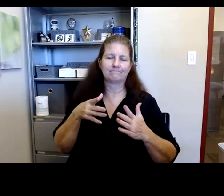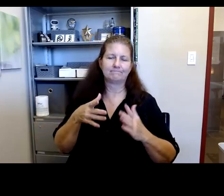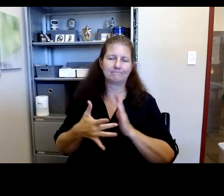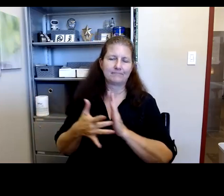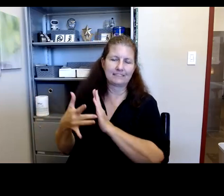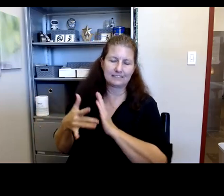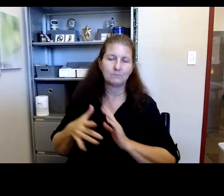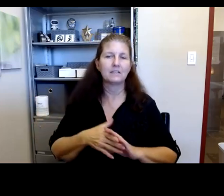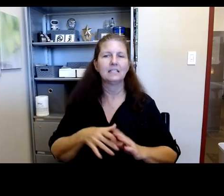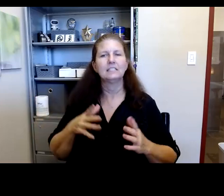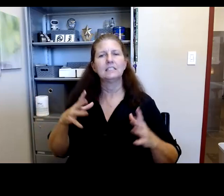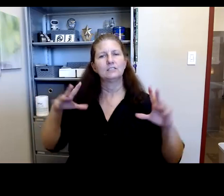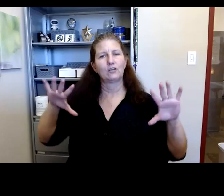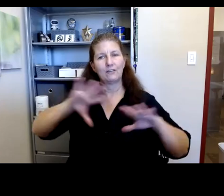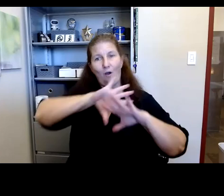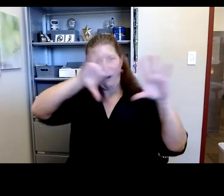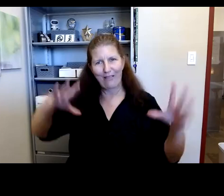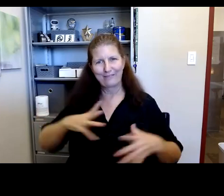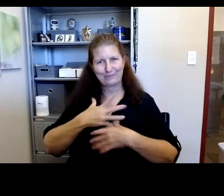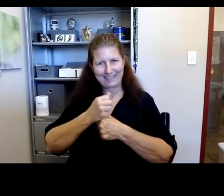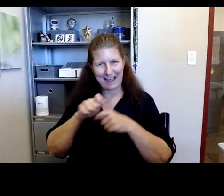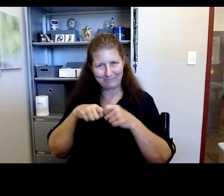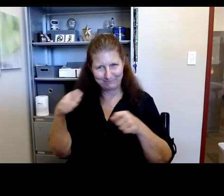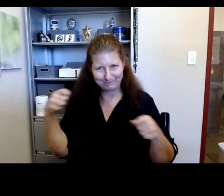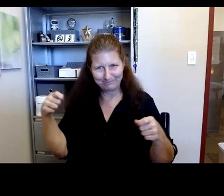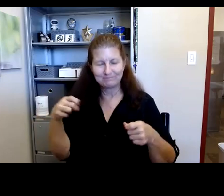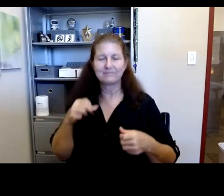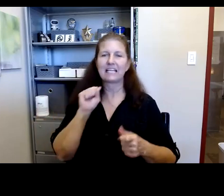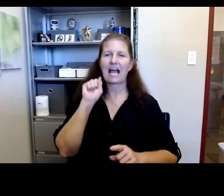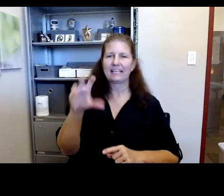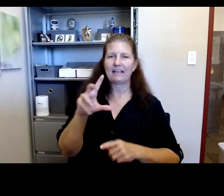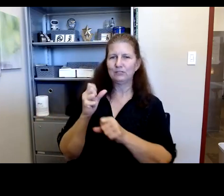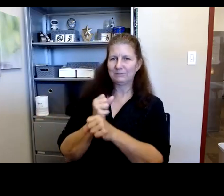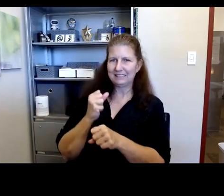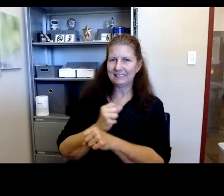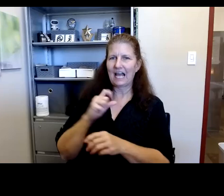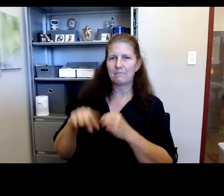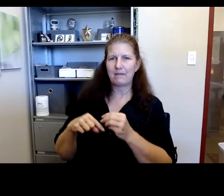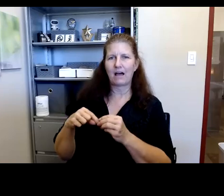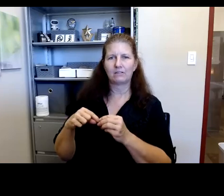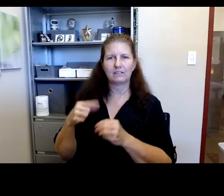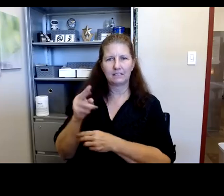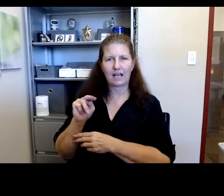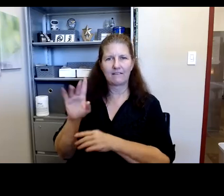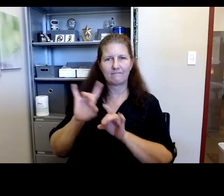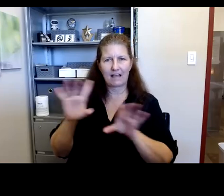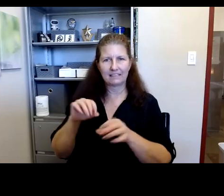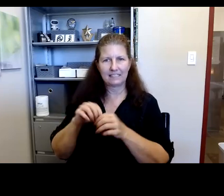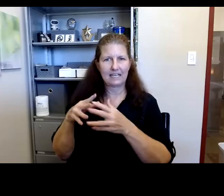Robyn Thomas: just to recap um. I gave you a little bit of statistics around the nature of gun violence in America. How